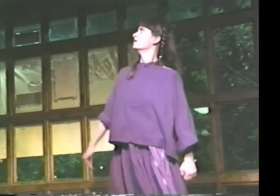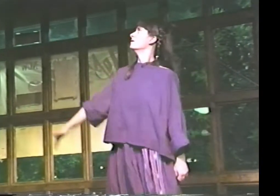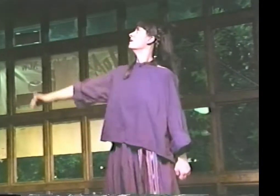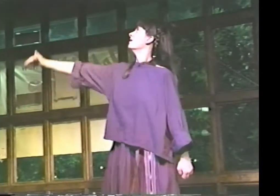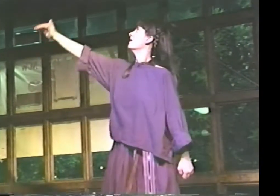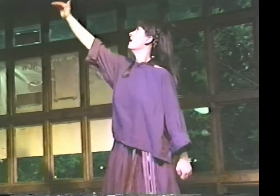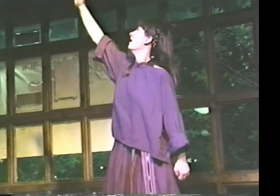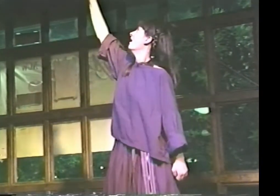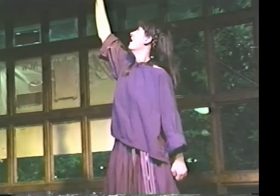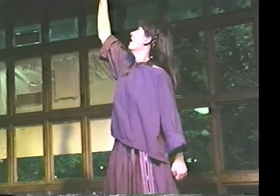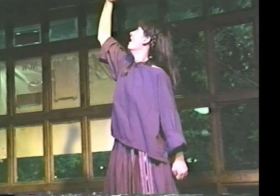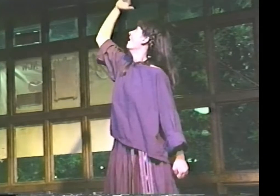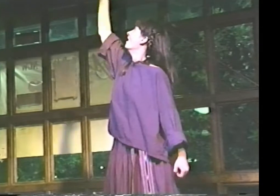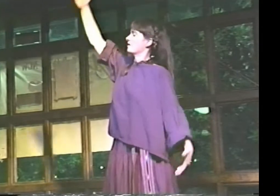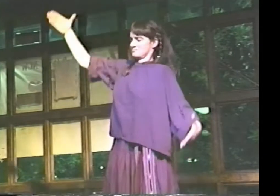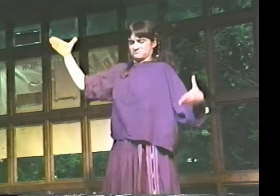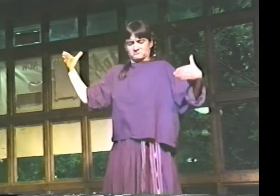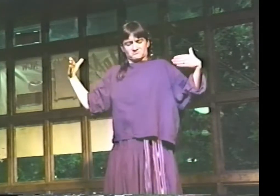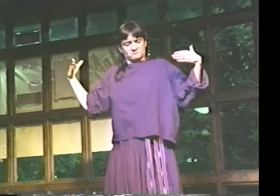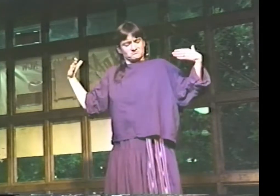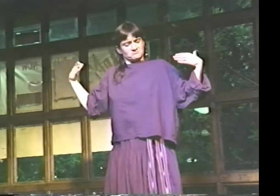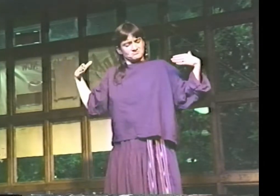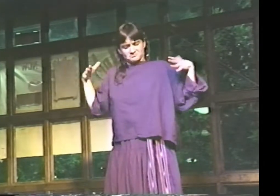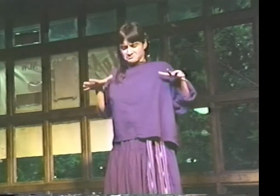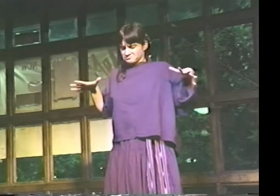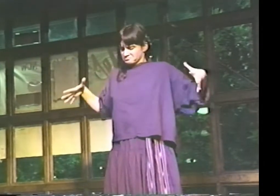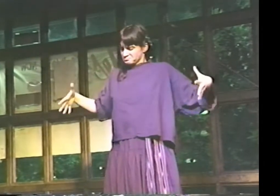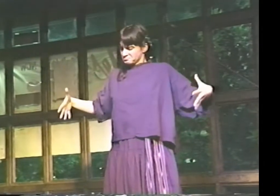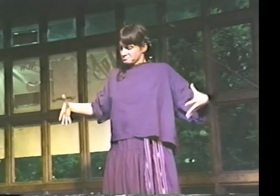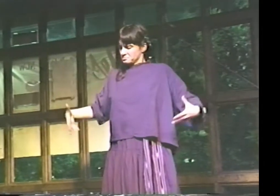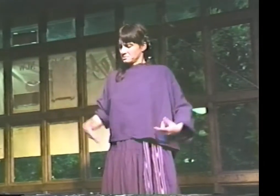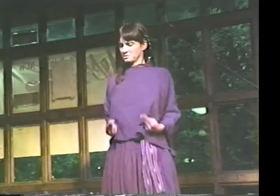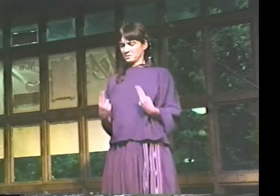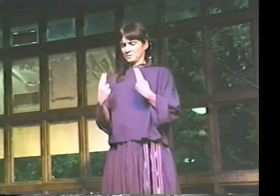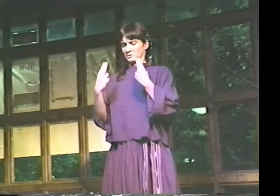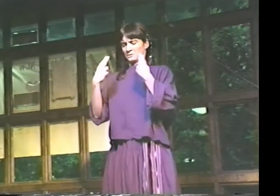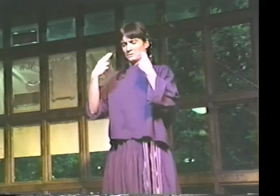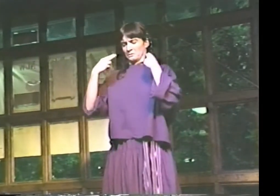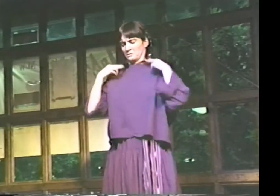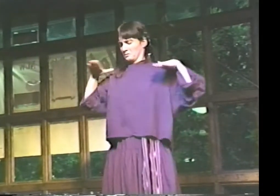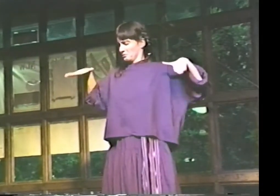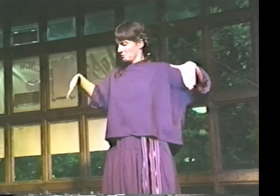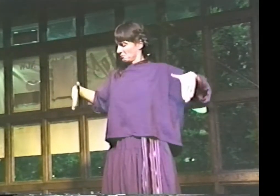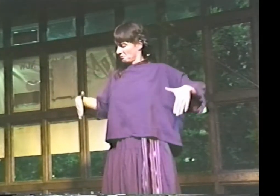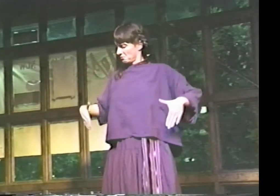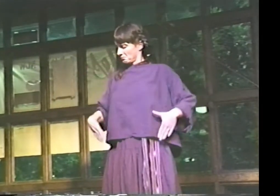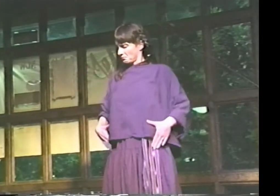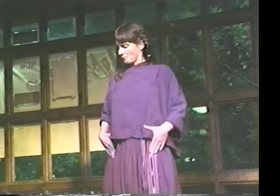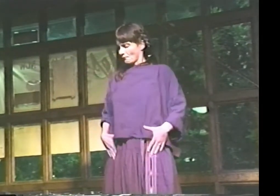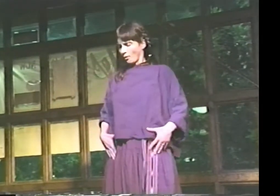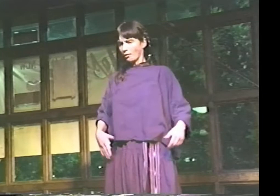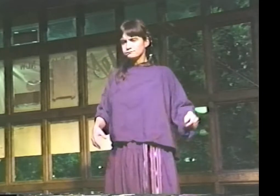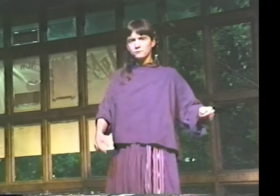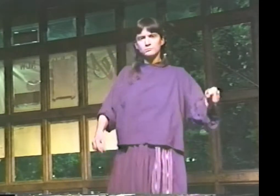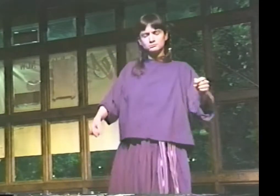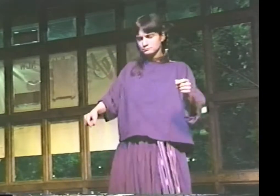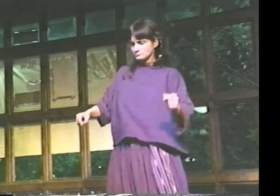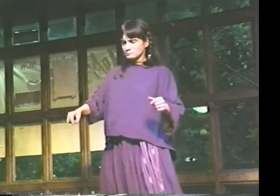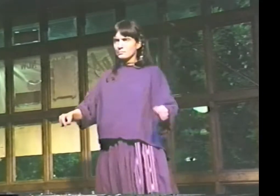6'8", 275 POUNDS, SUSPENDERS AND JEANS.